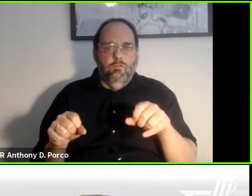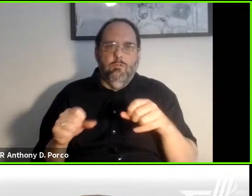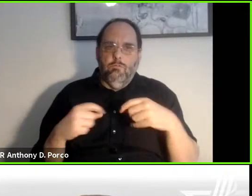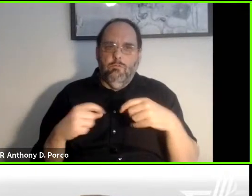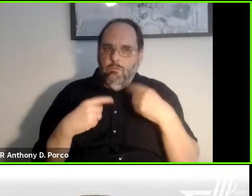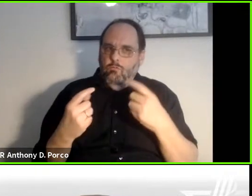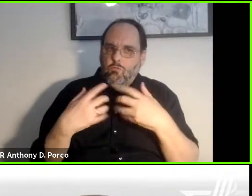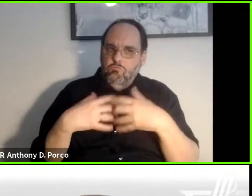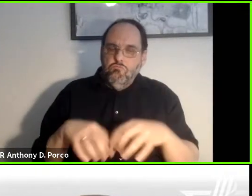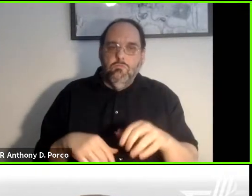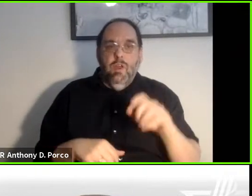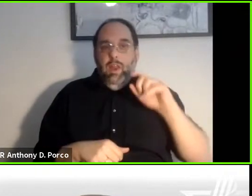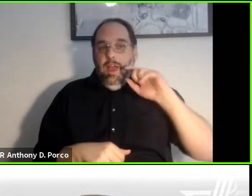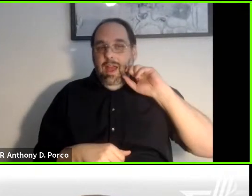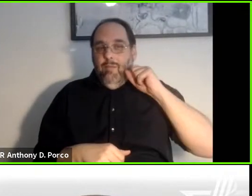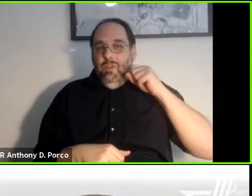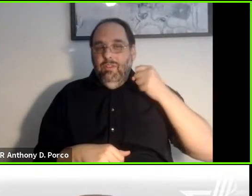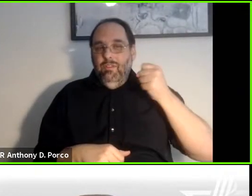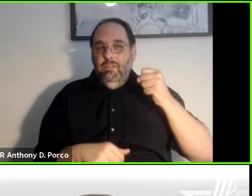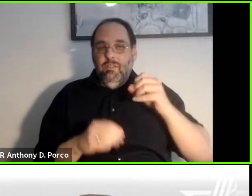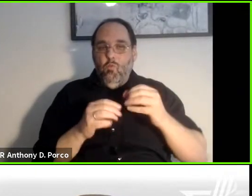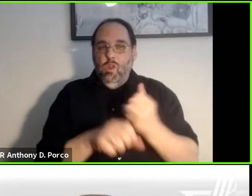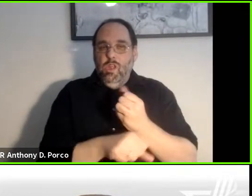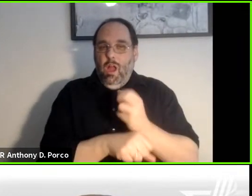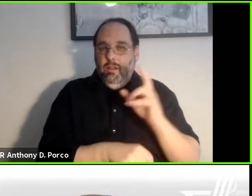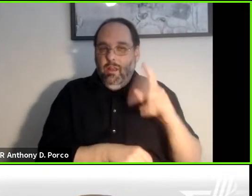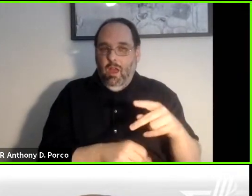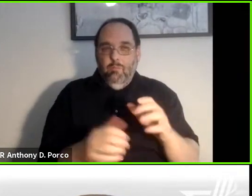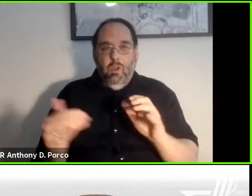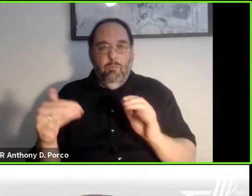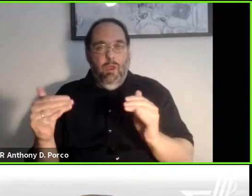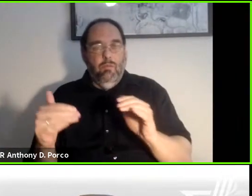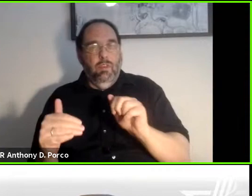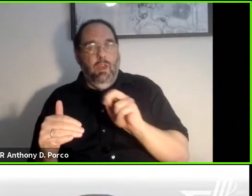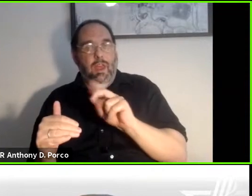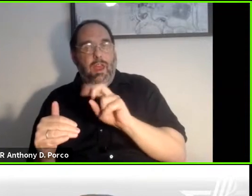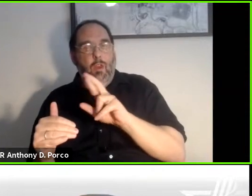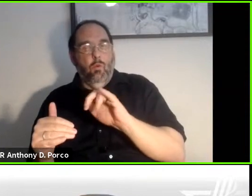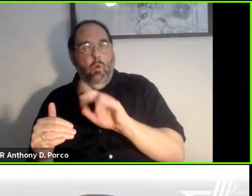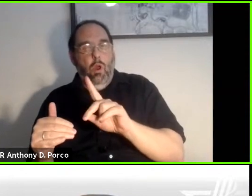Apple is a little bit more locked up than Androids, which needs more innovation and